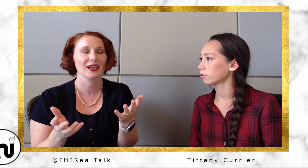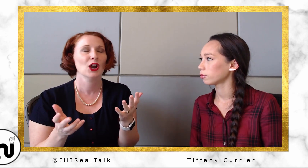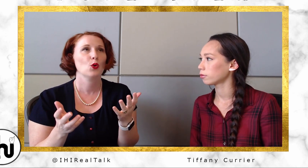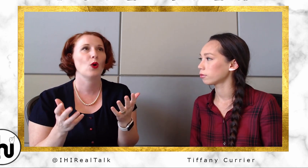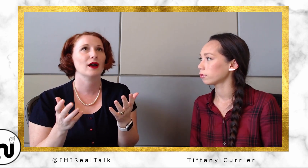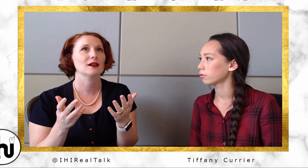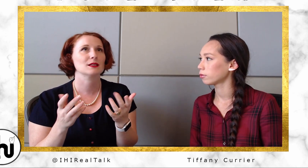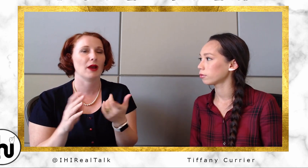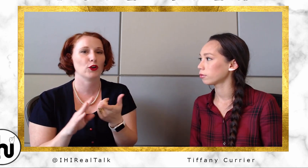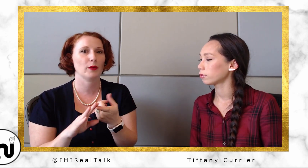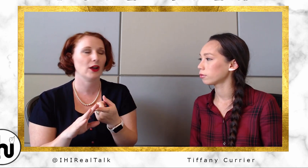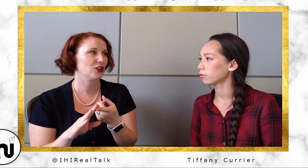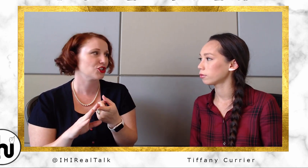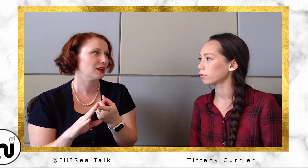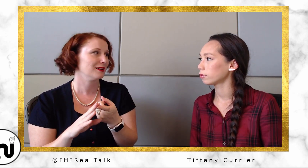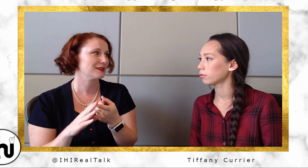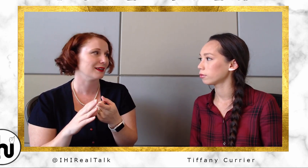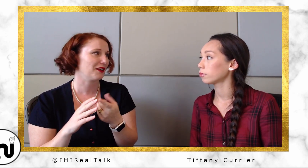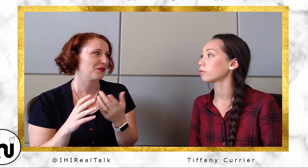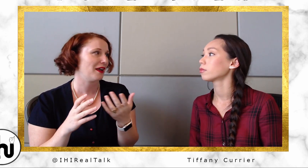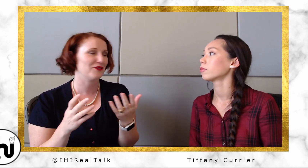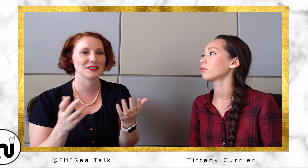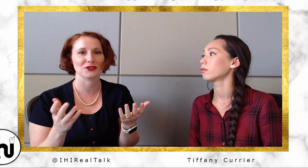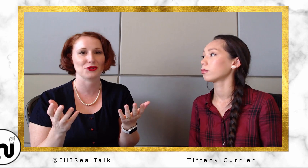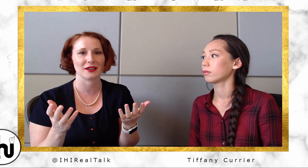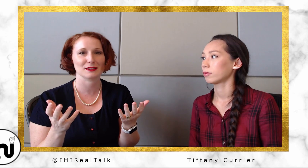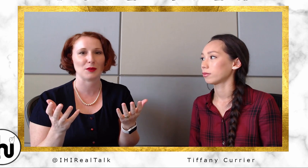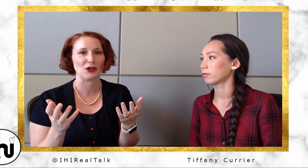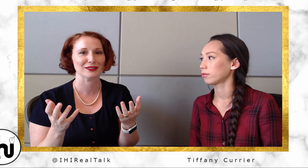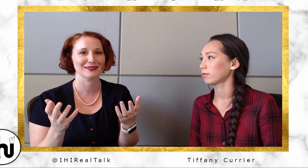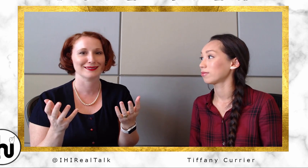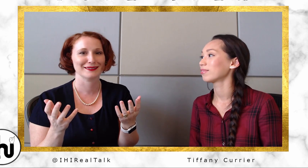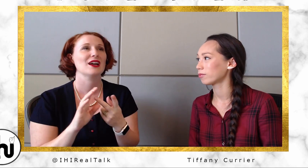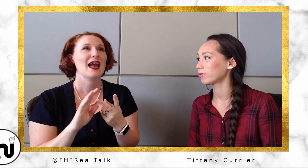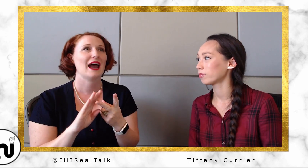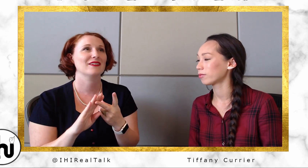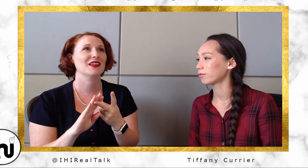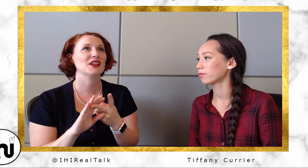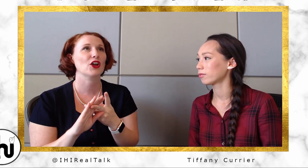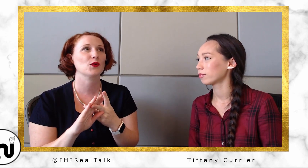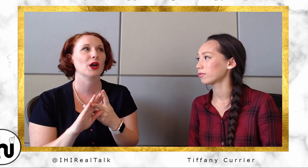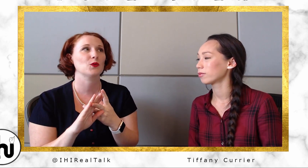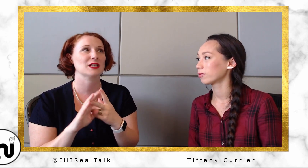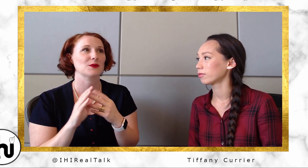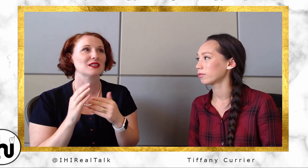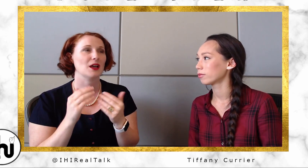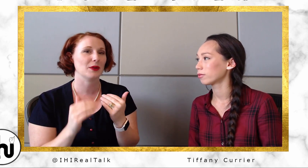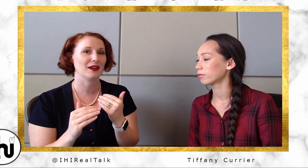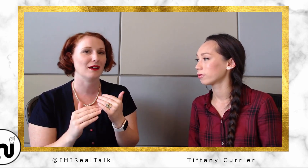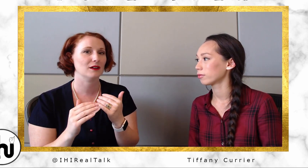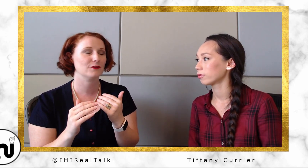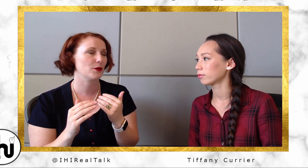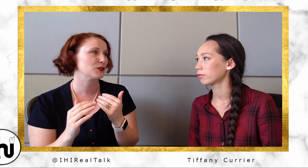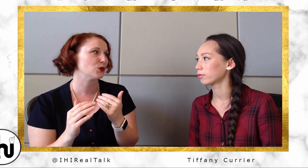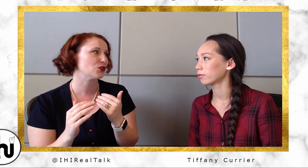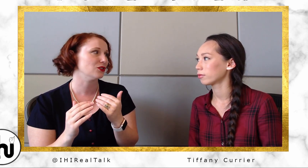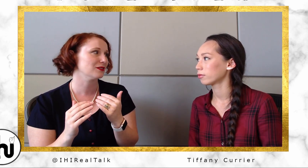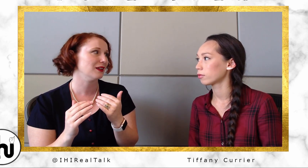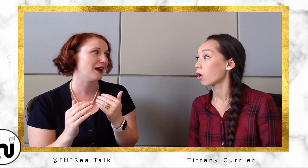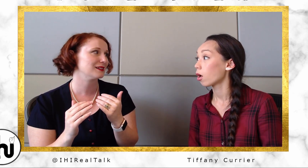was microbiology because like every single thing is spelled... And then the other one was, I was subbing a pharmaceutical class.